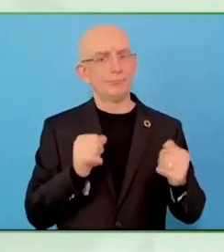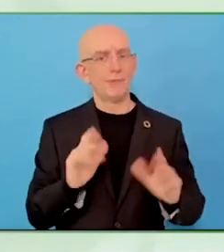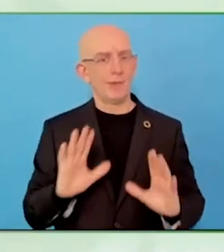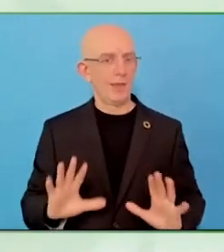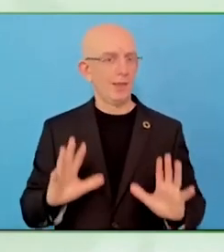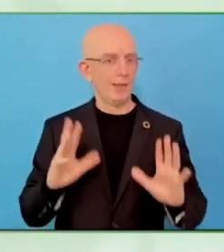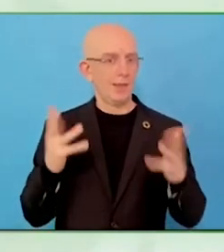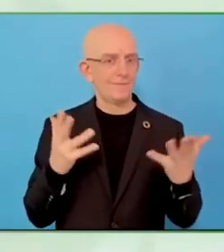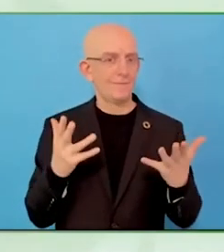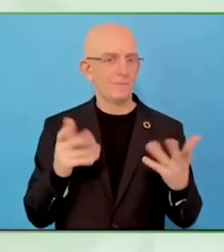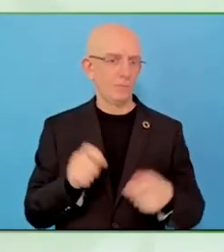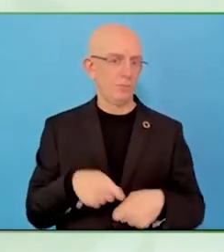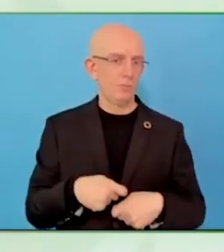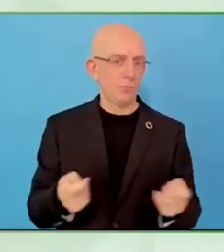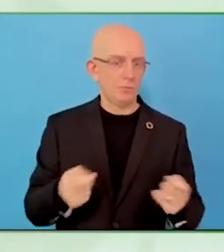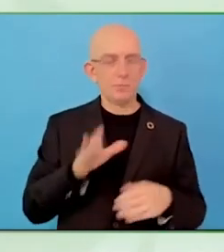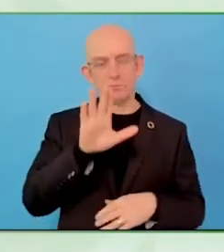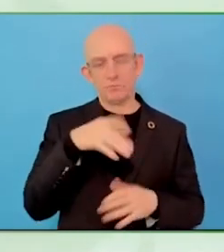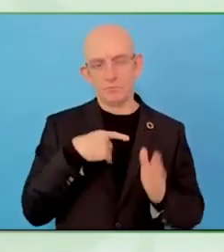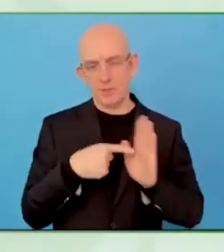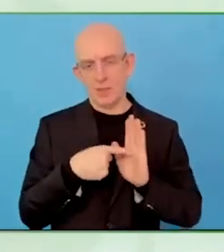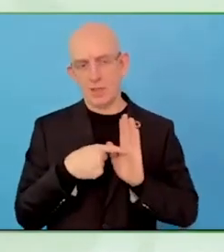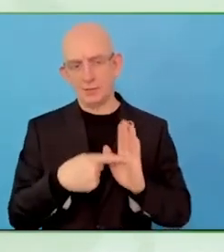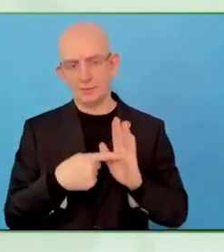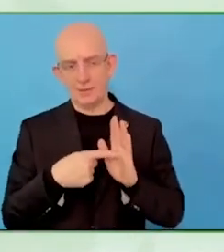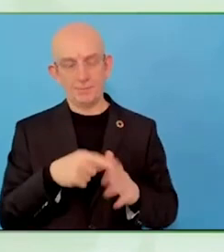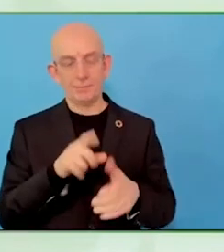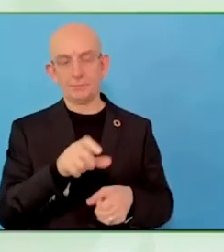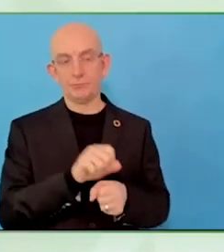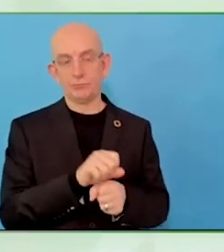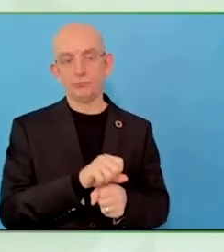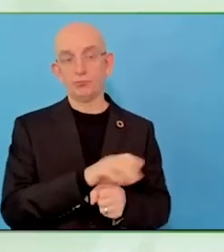stay at home. Of course that was a difficult time for people with disabilities,